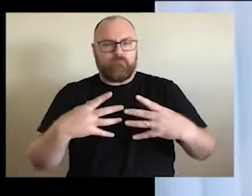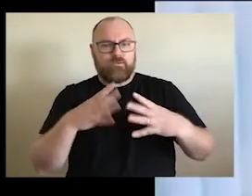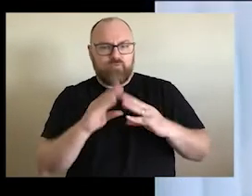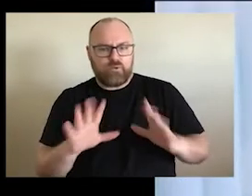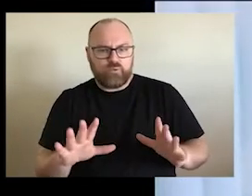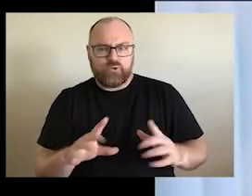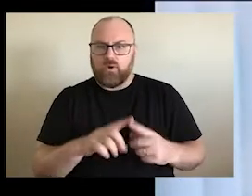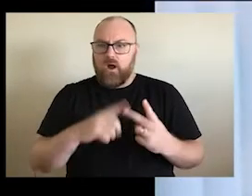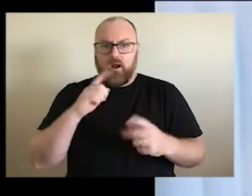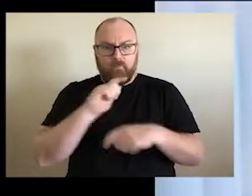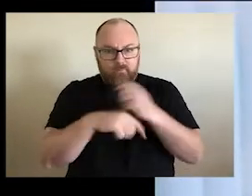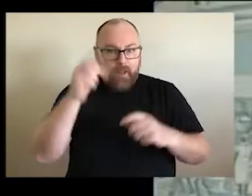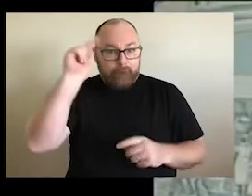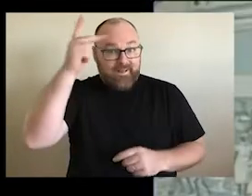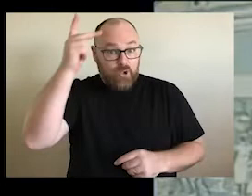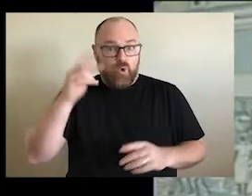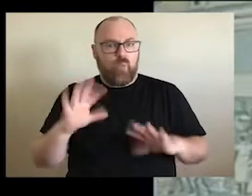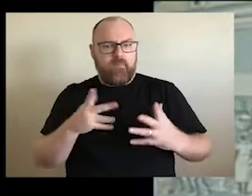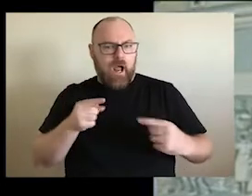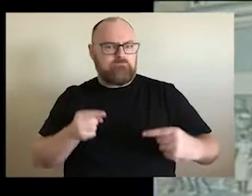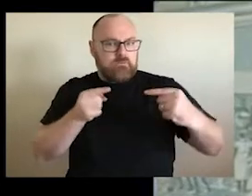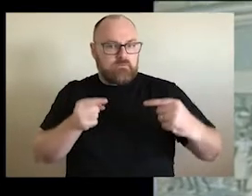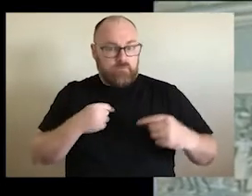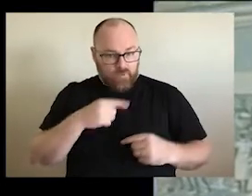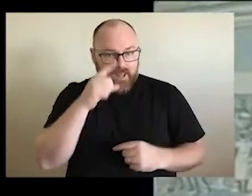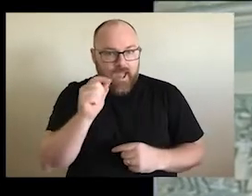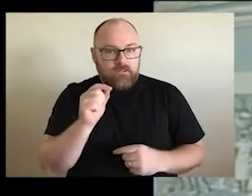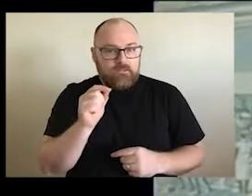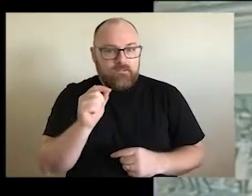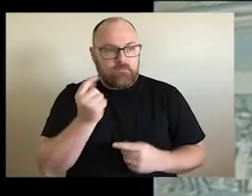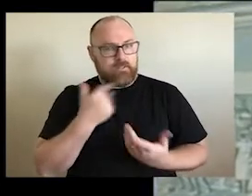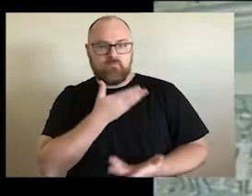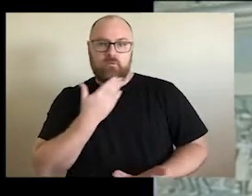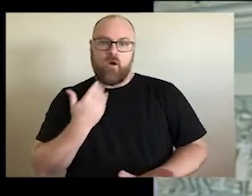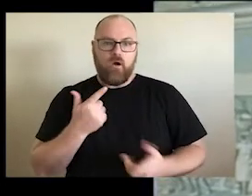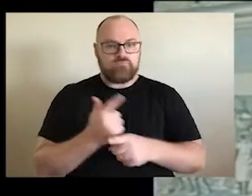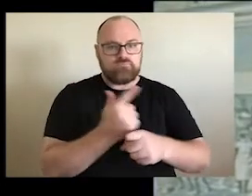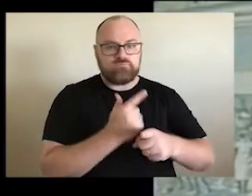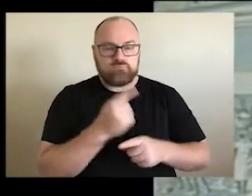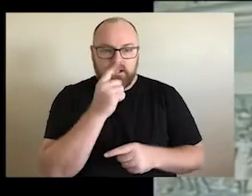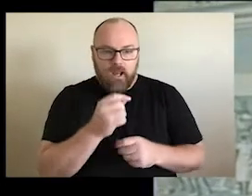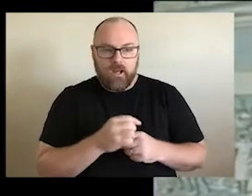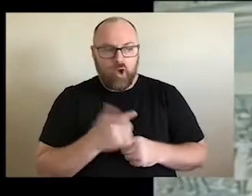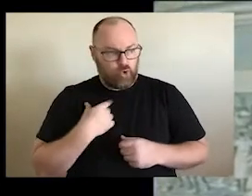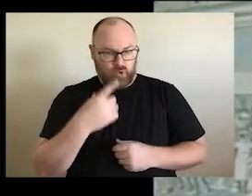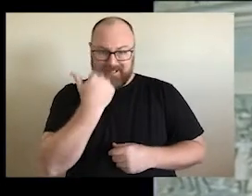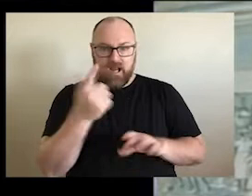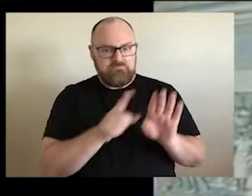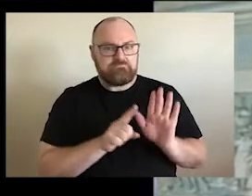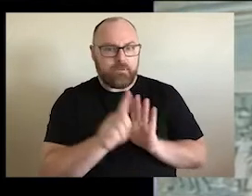be political and not become. Rotational absolutely can be forthright